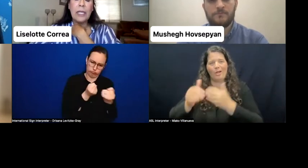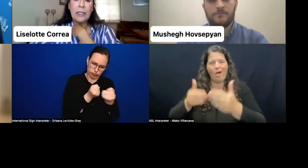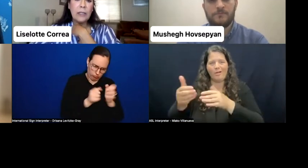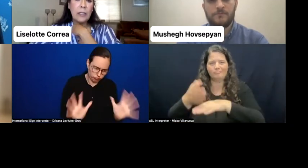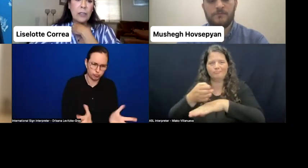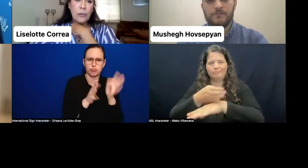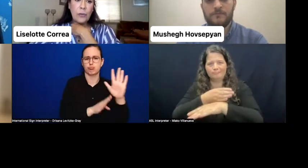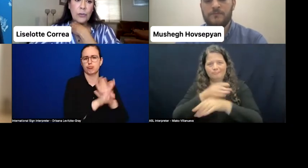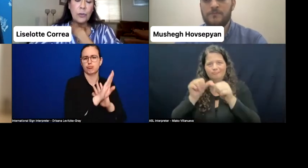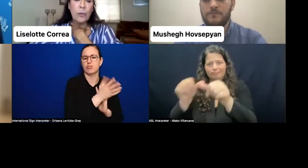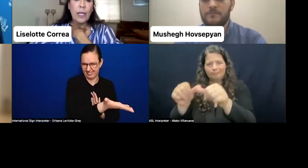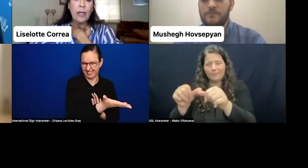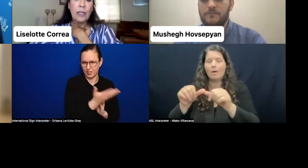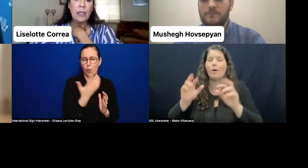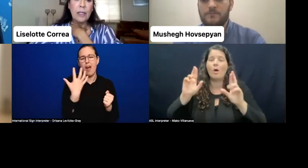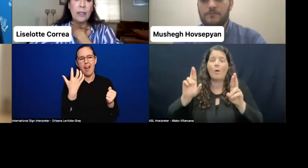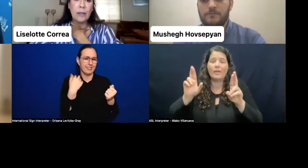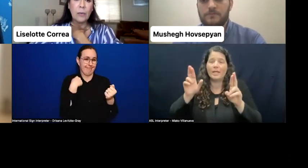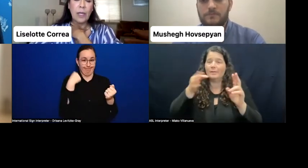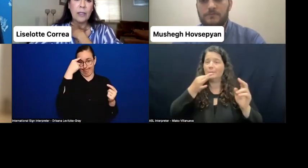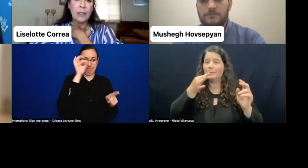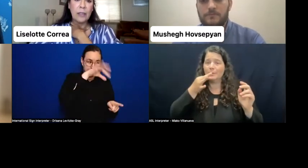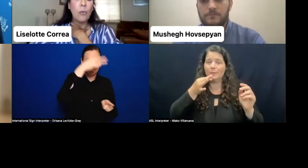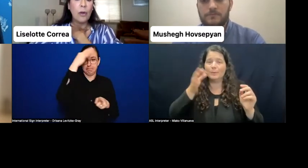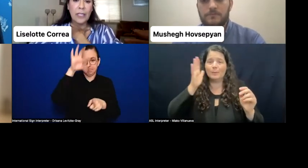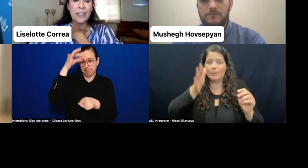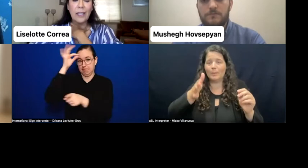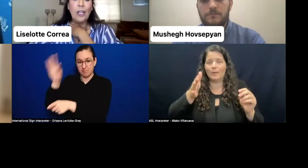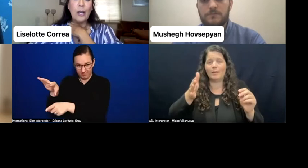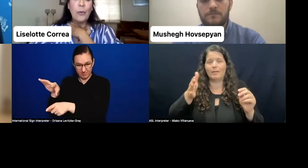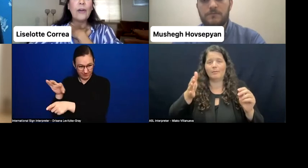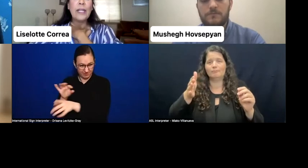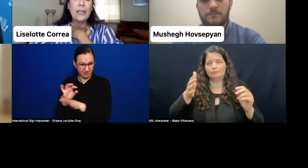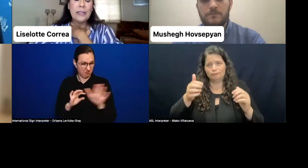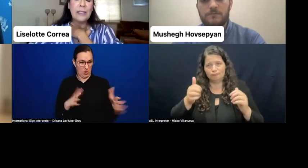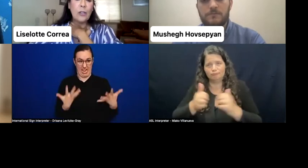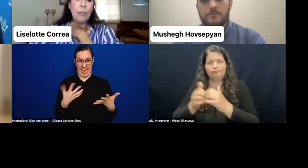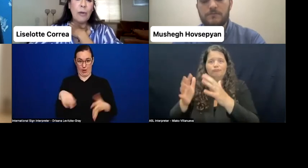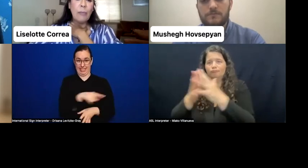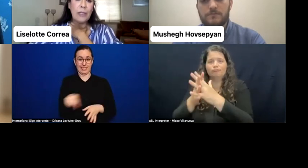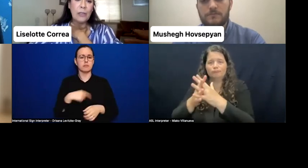in the near future, we are working-- we are increasing the number of person